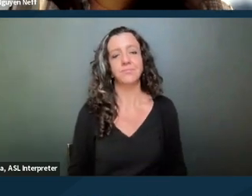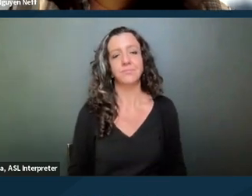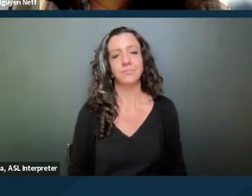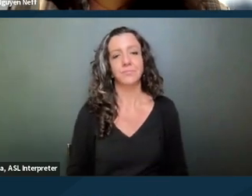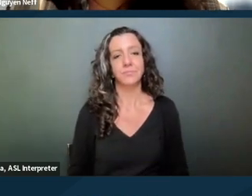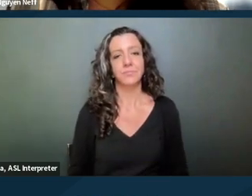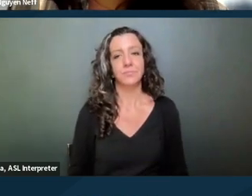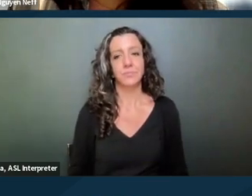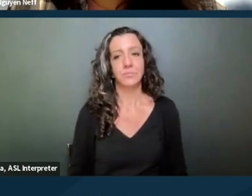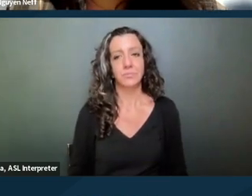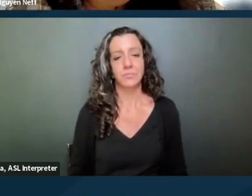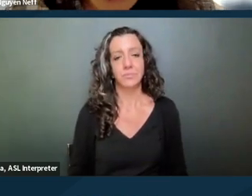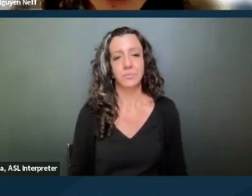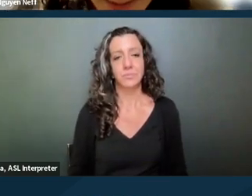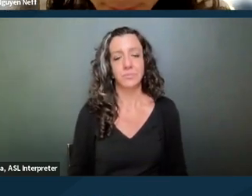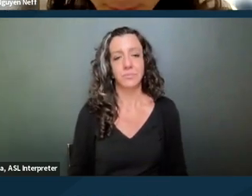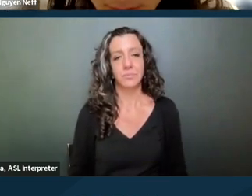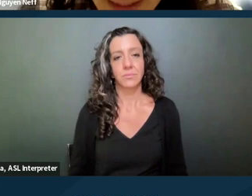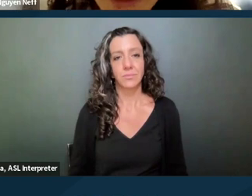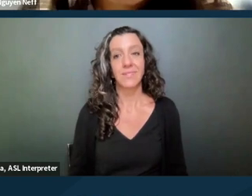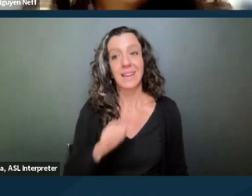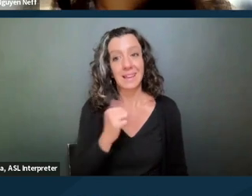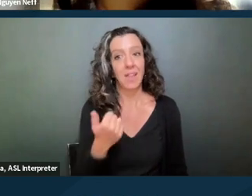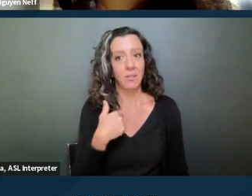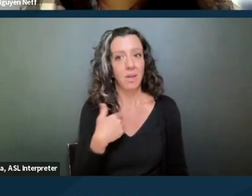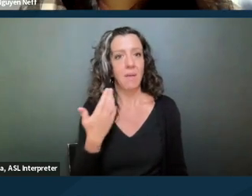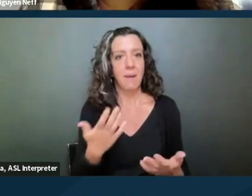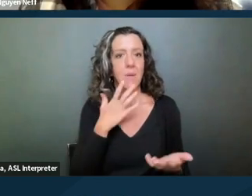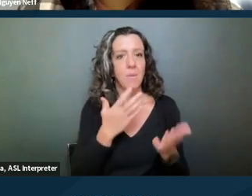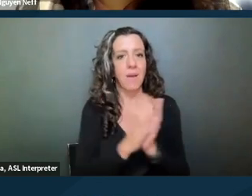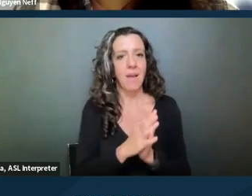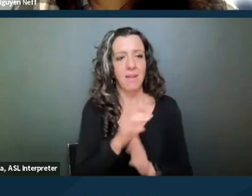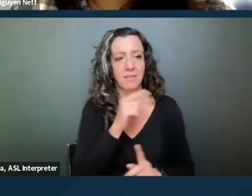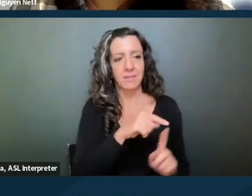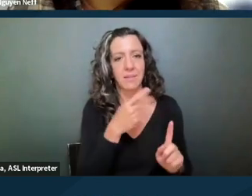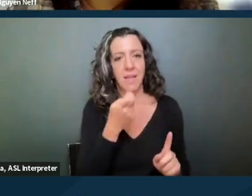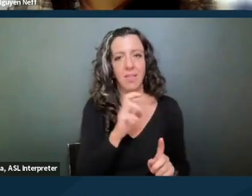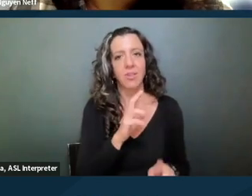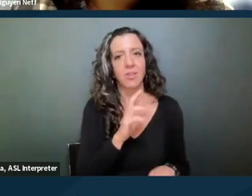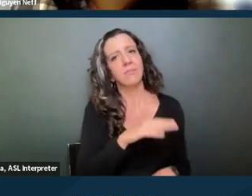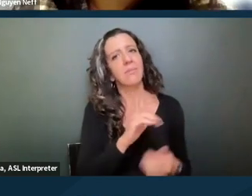The other thing I would also ask Heather is, how long has your friend lived there